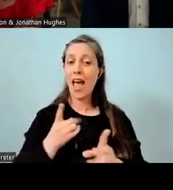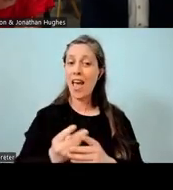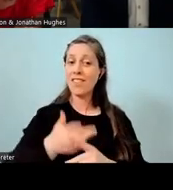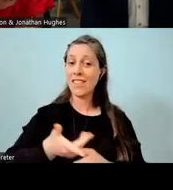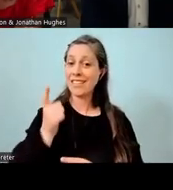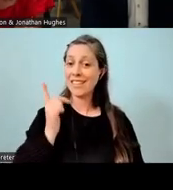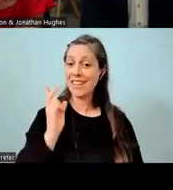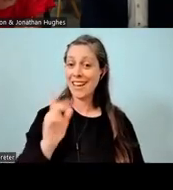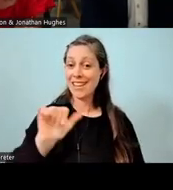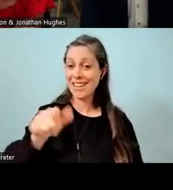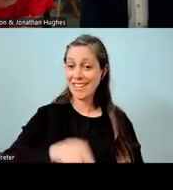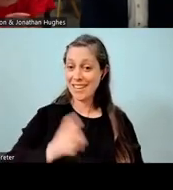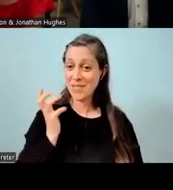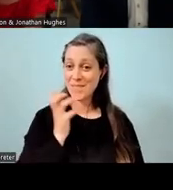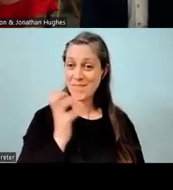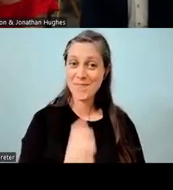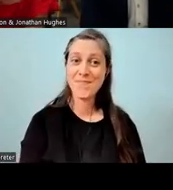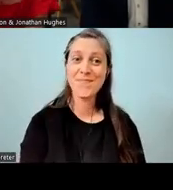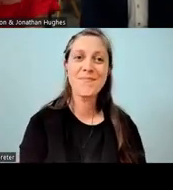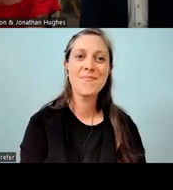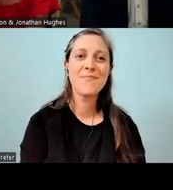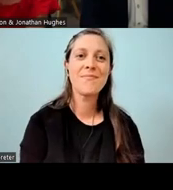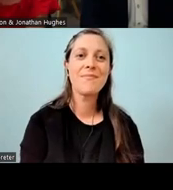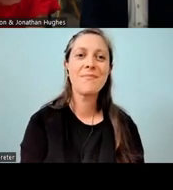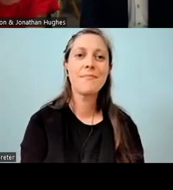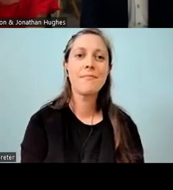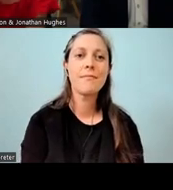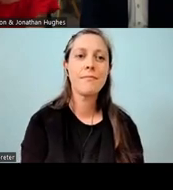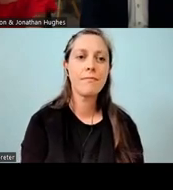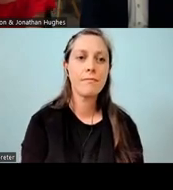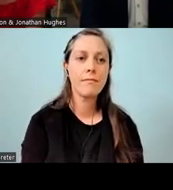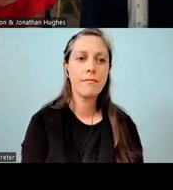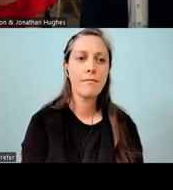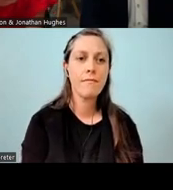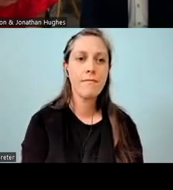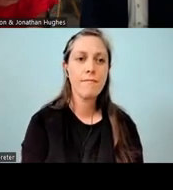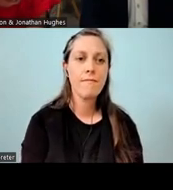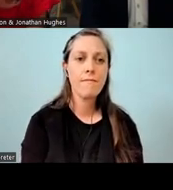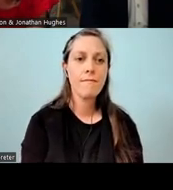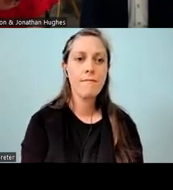next year. This is actually one of her graduate profile pieces.